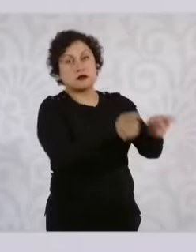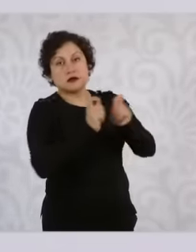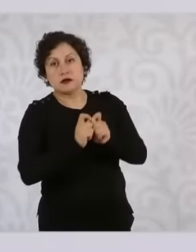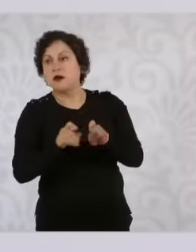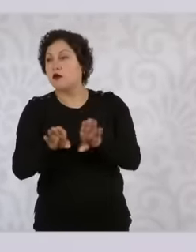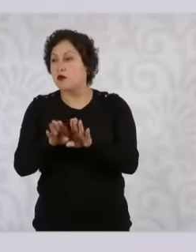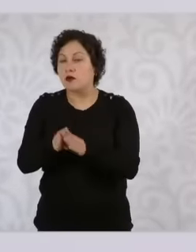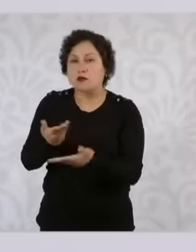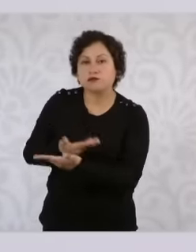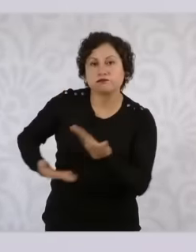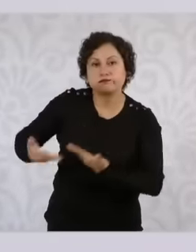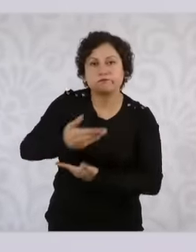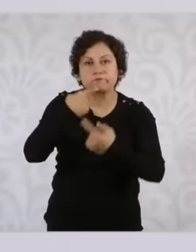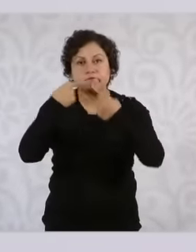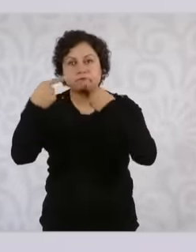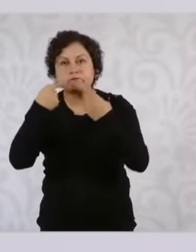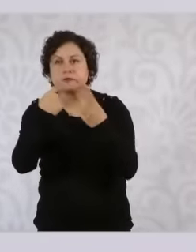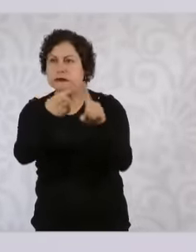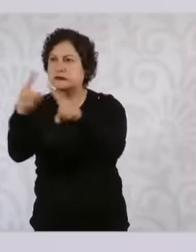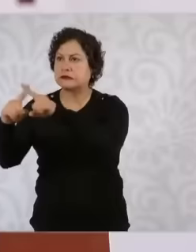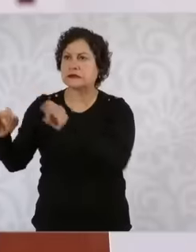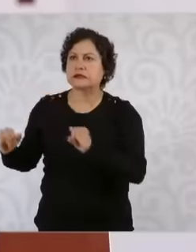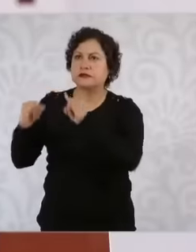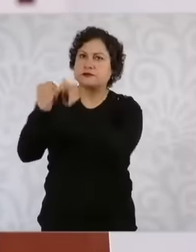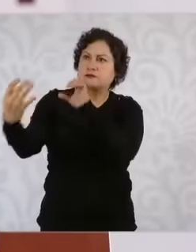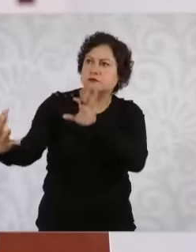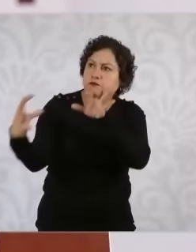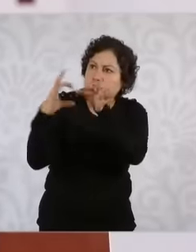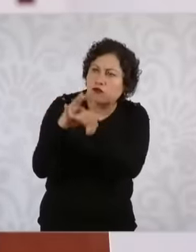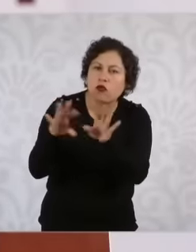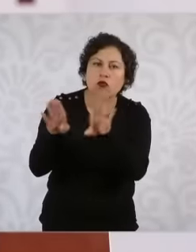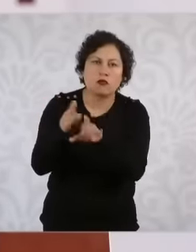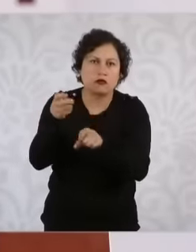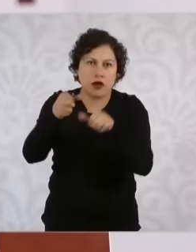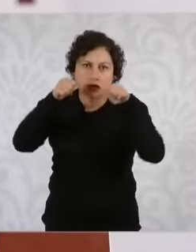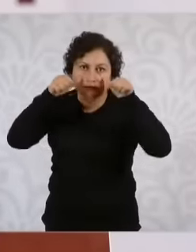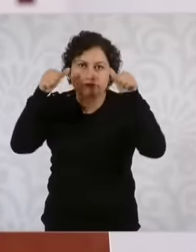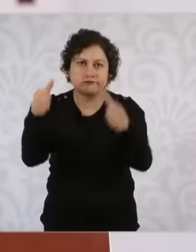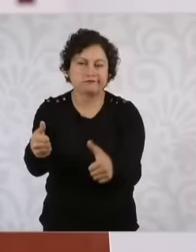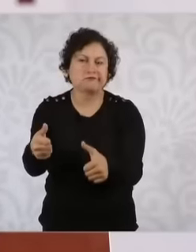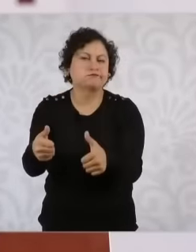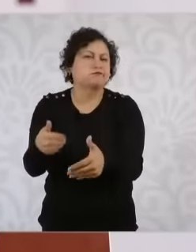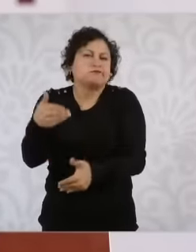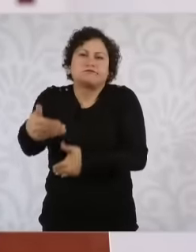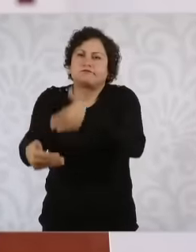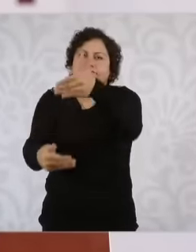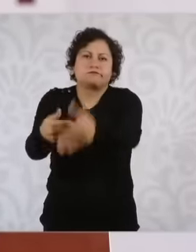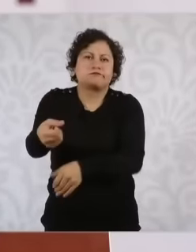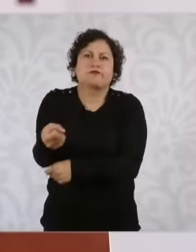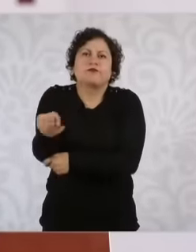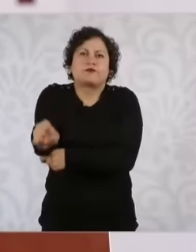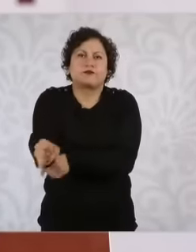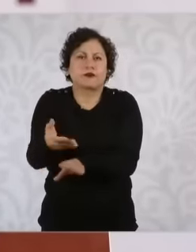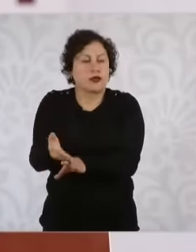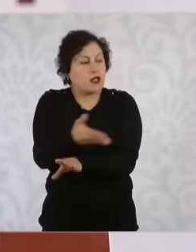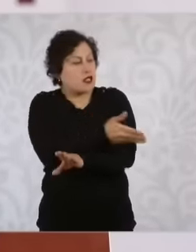all the institutions and thus we are following up on the agreements and the 100 points